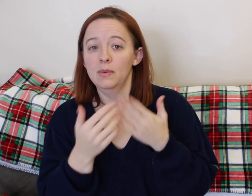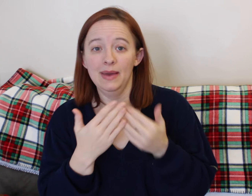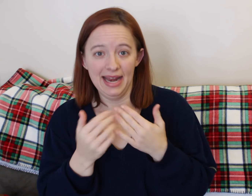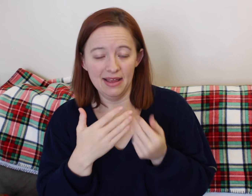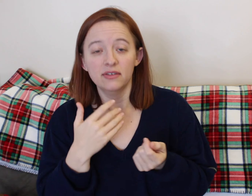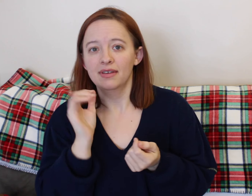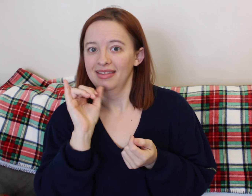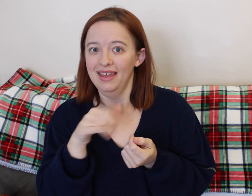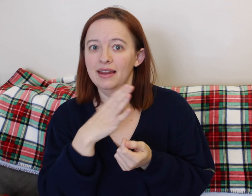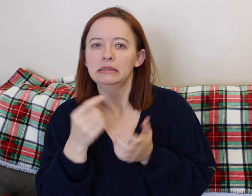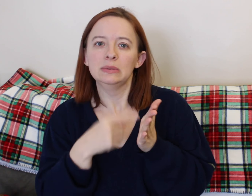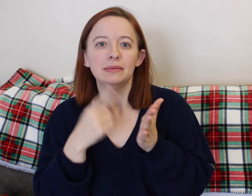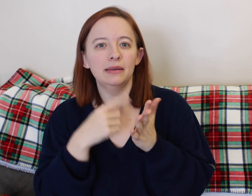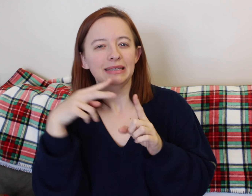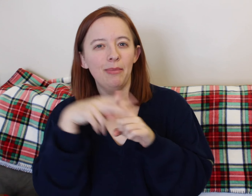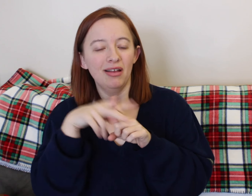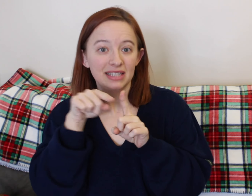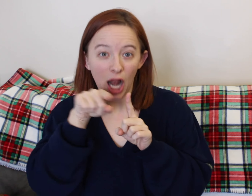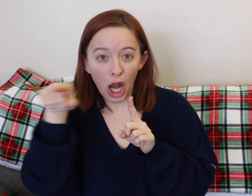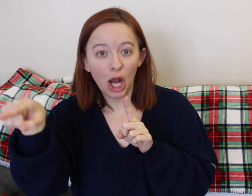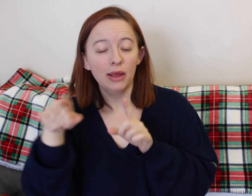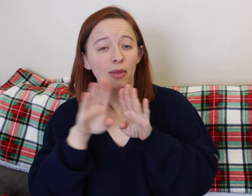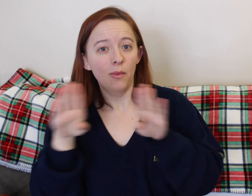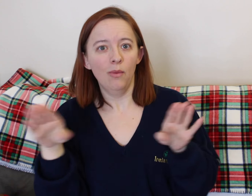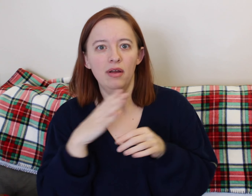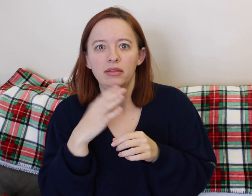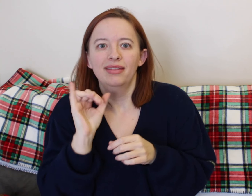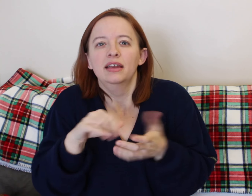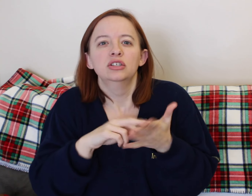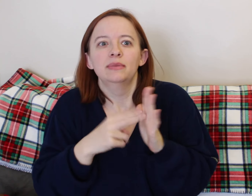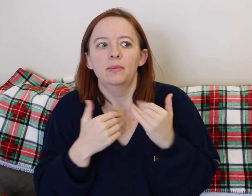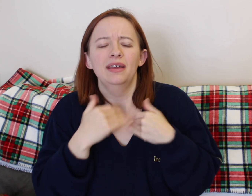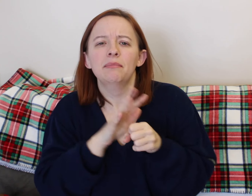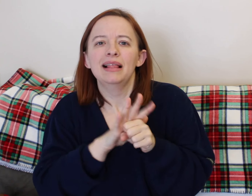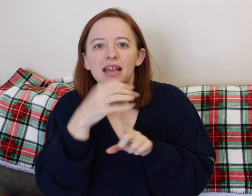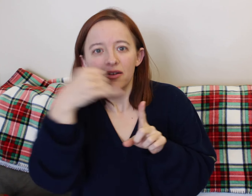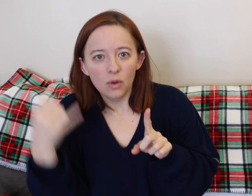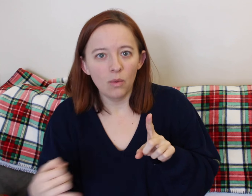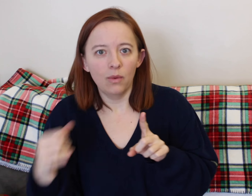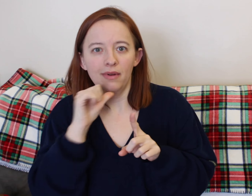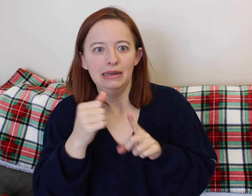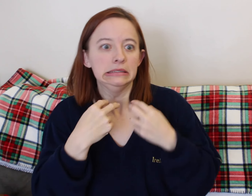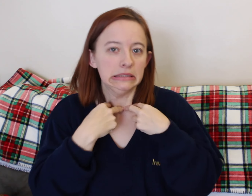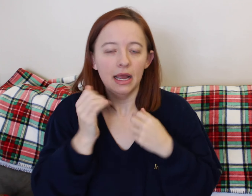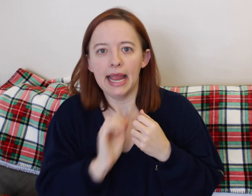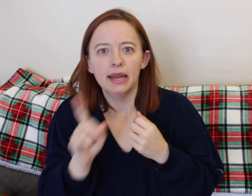Like I mentioned again, I was induced. So we were there a long time. Plus also we stayed an extra 2 days because our baby was in the NICU.